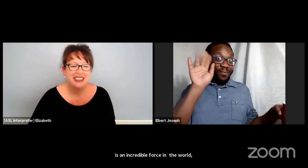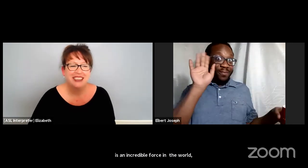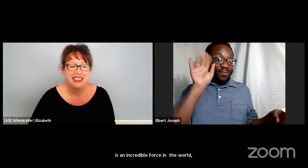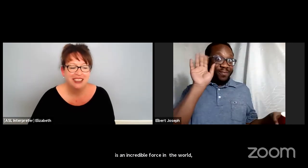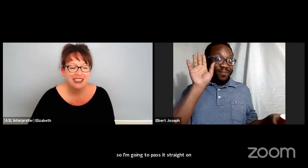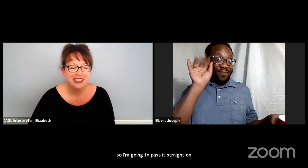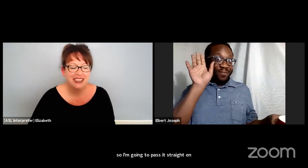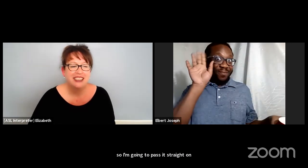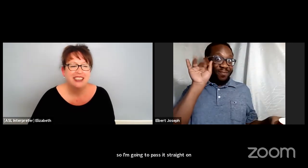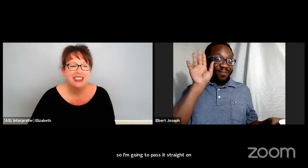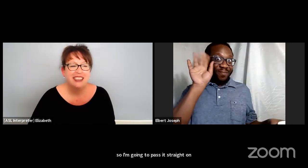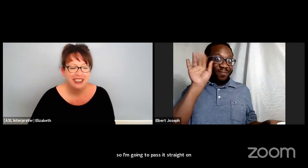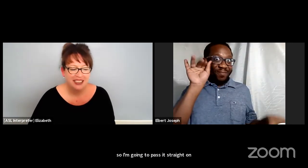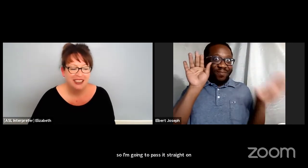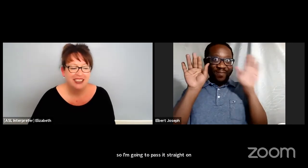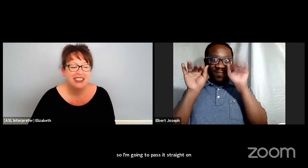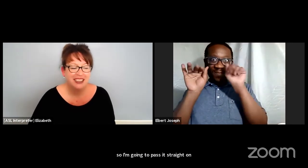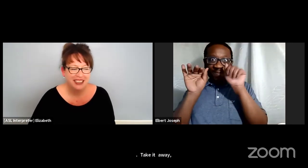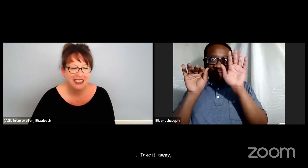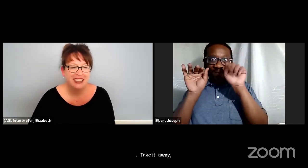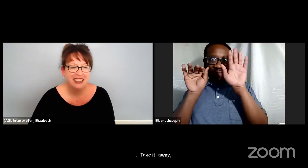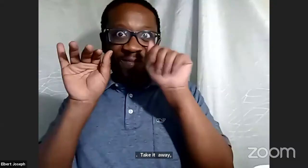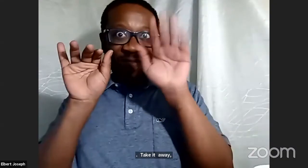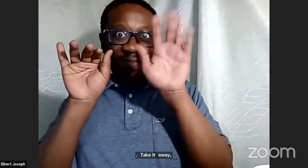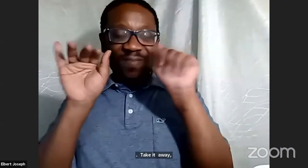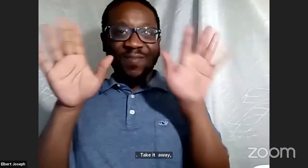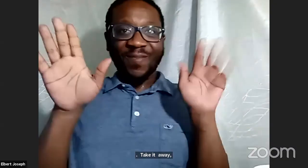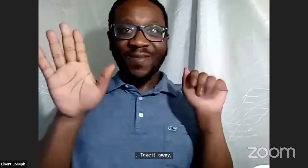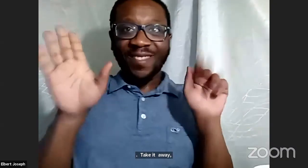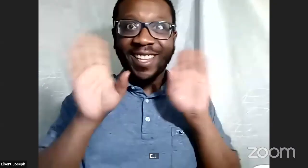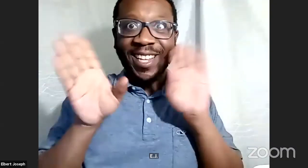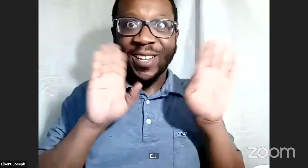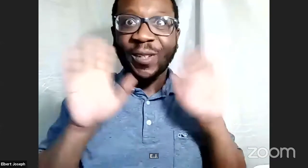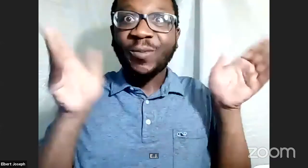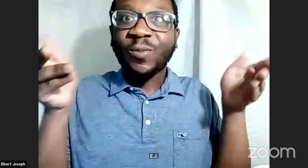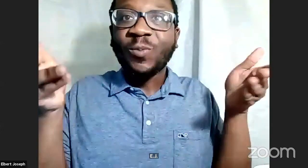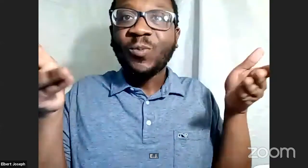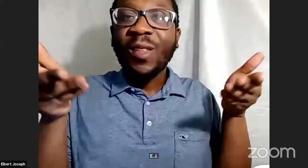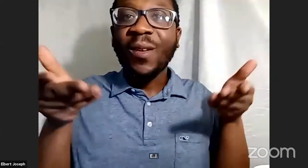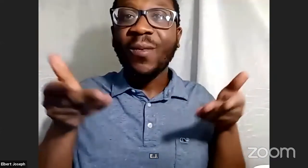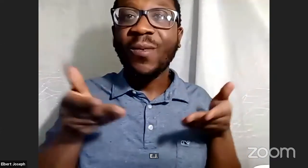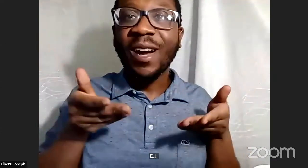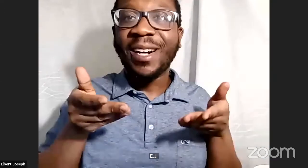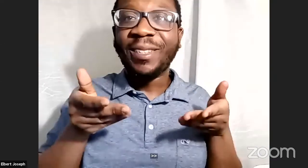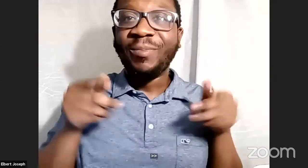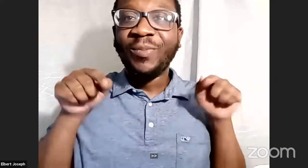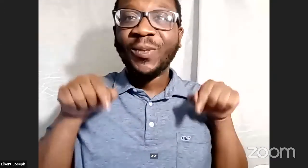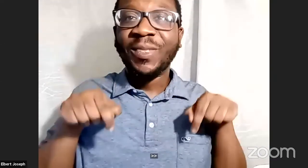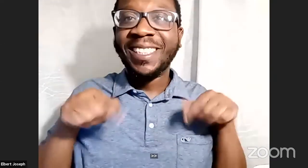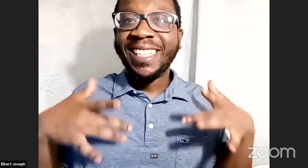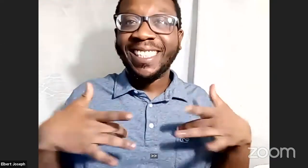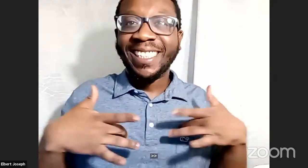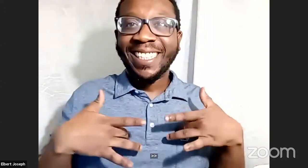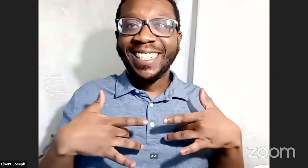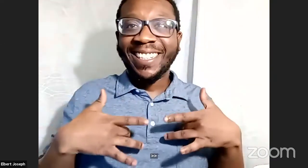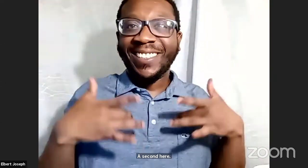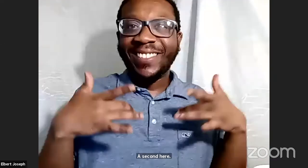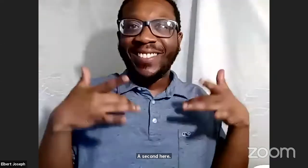Give me a second here that I will little sip. Hello, hello, hello everyone. Hello and welcome.